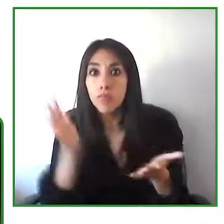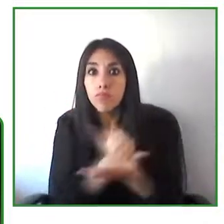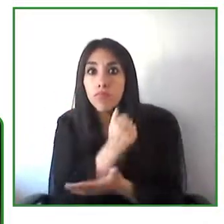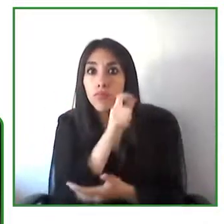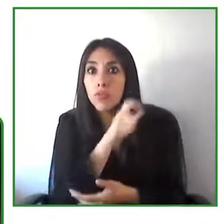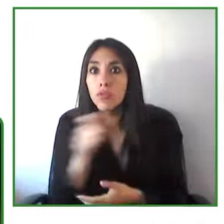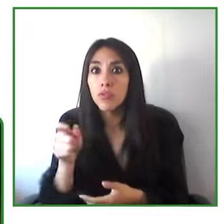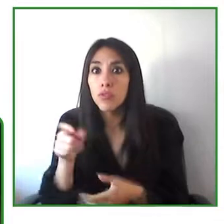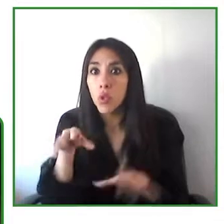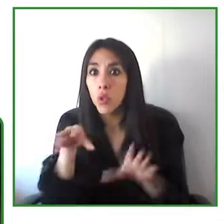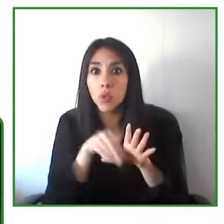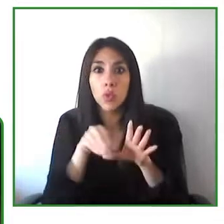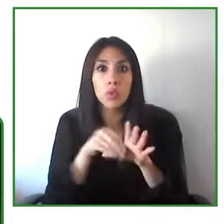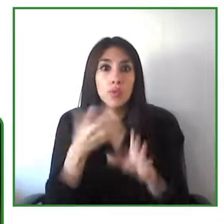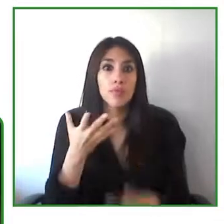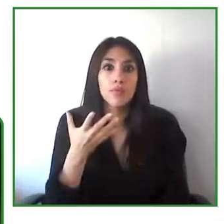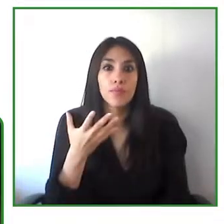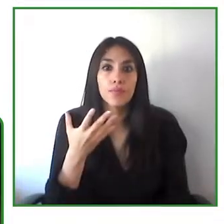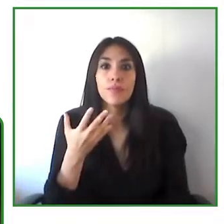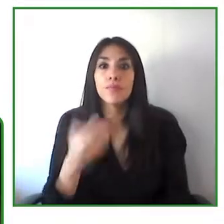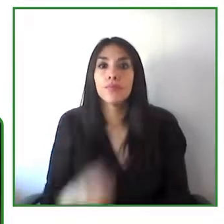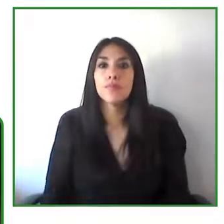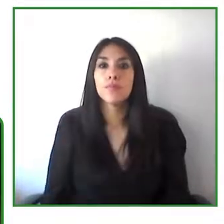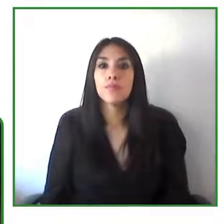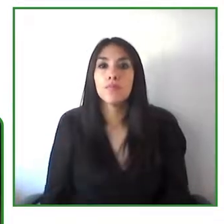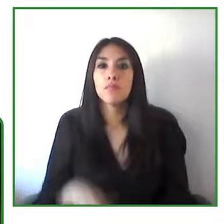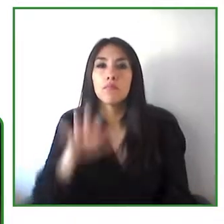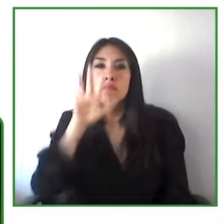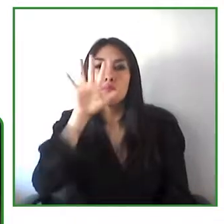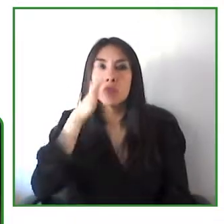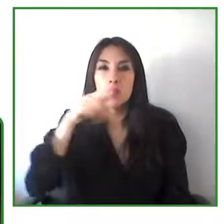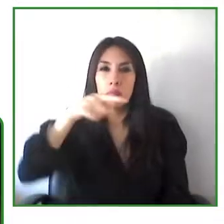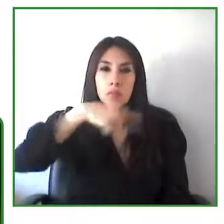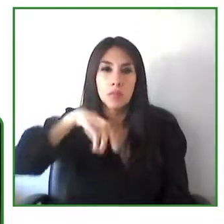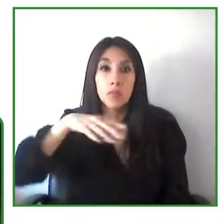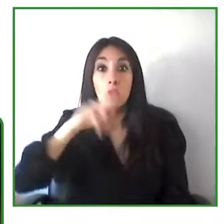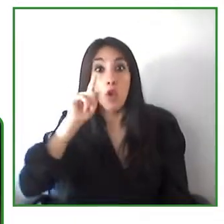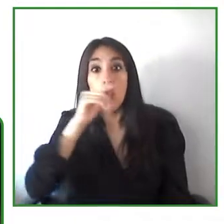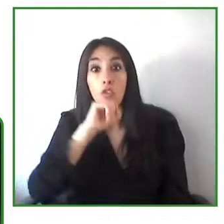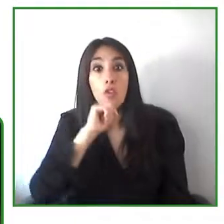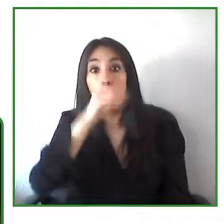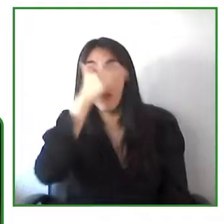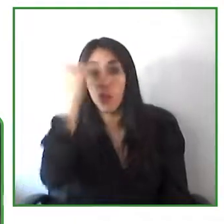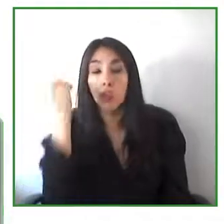to achieve effective access for all the people to these technologies